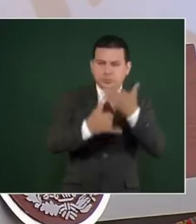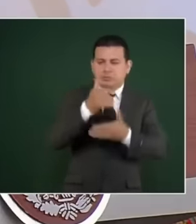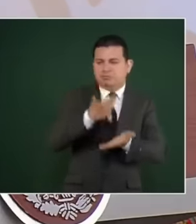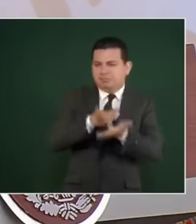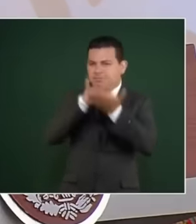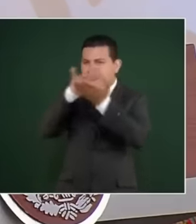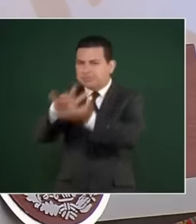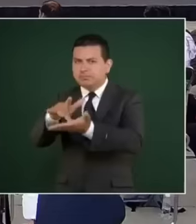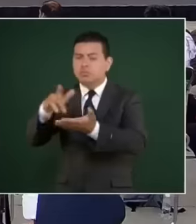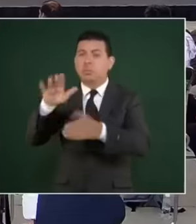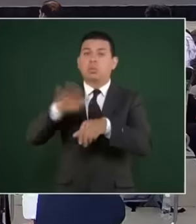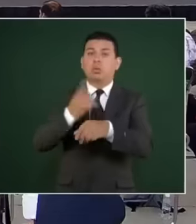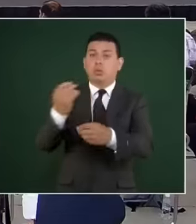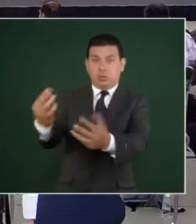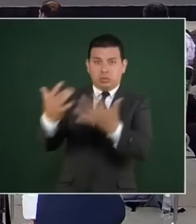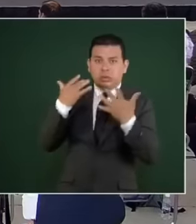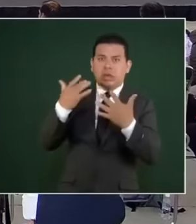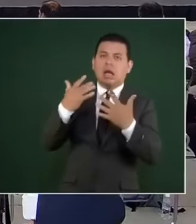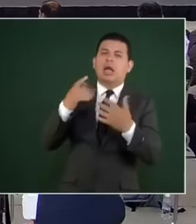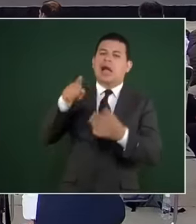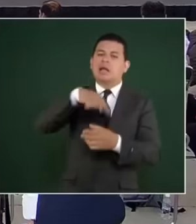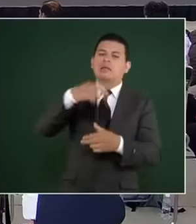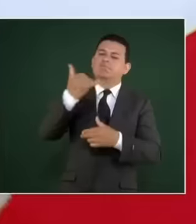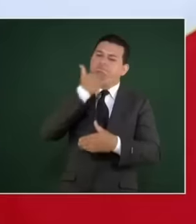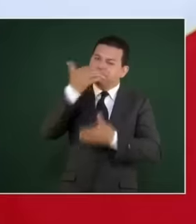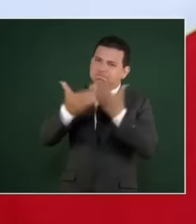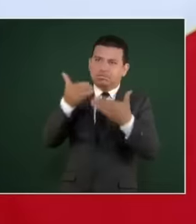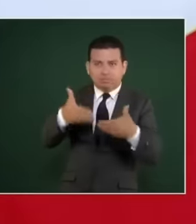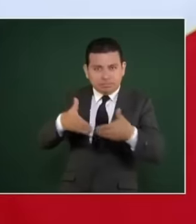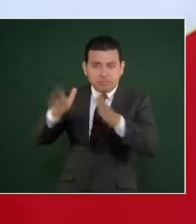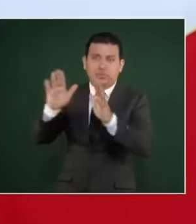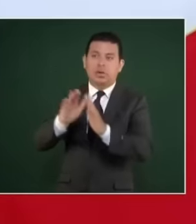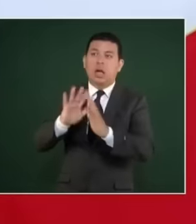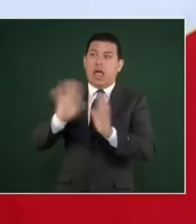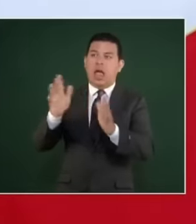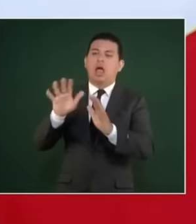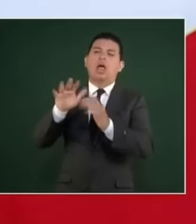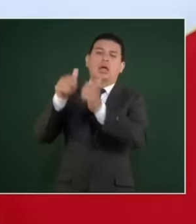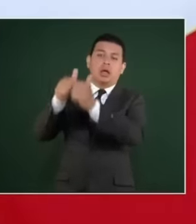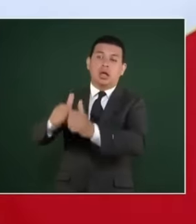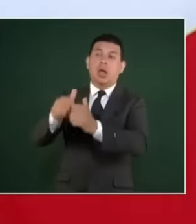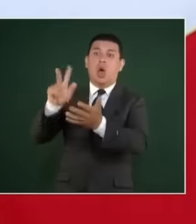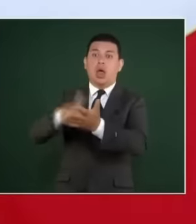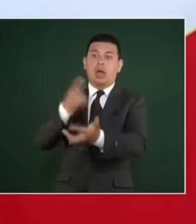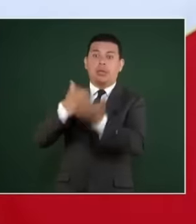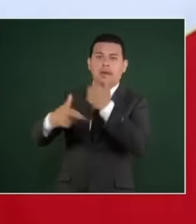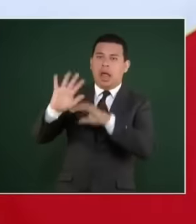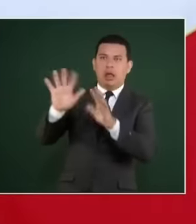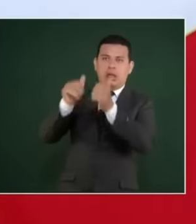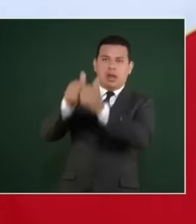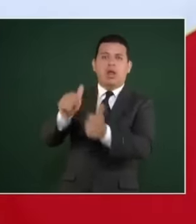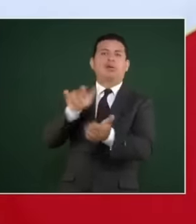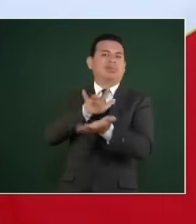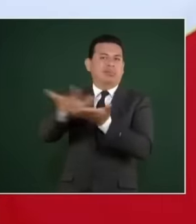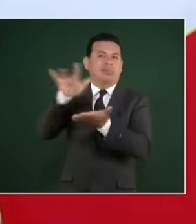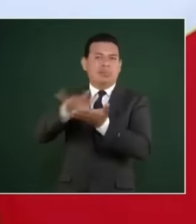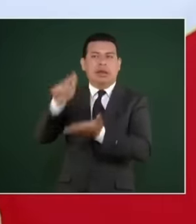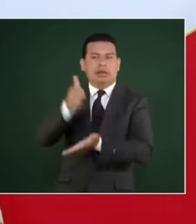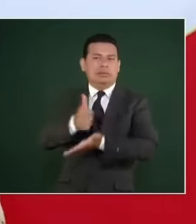the returnees to return and not migrate again, to stay there so that we can help them and